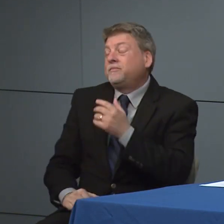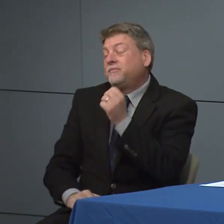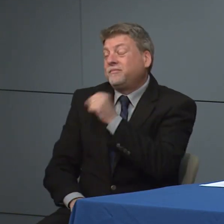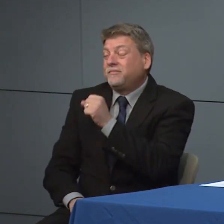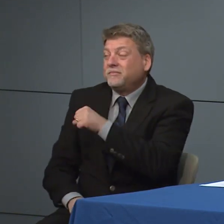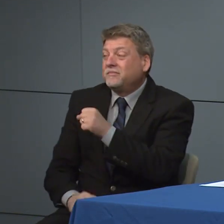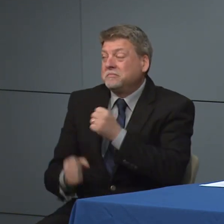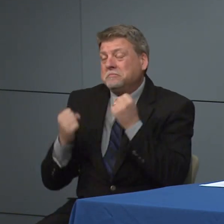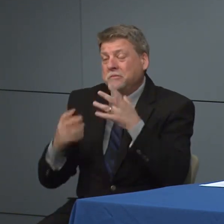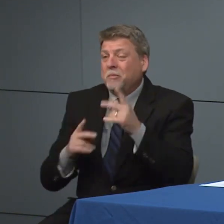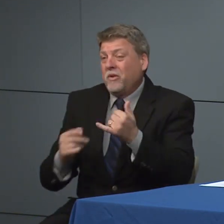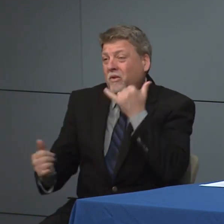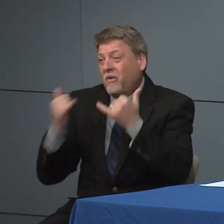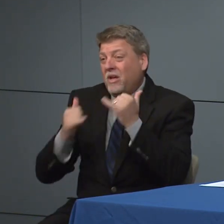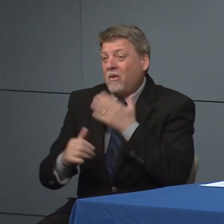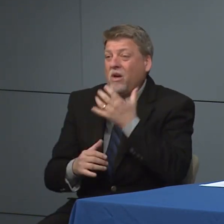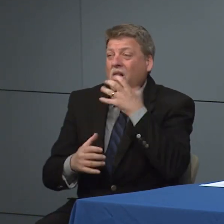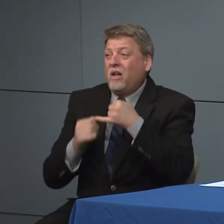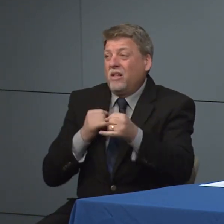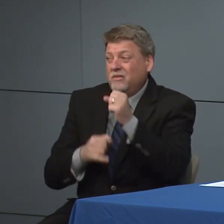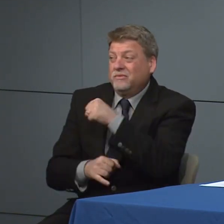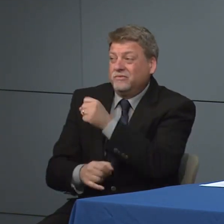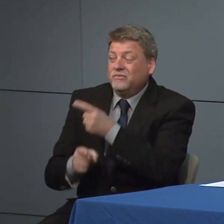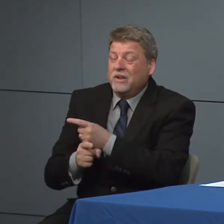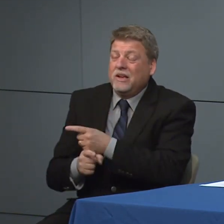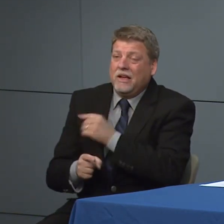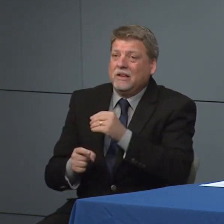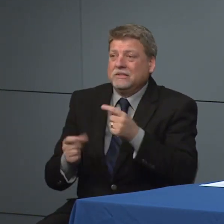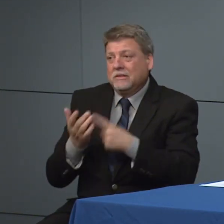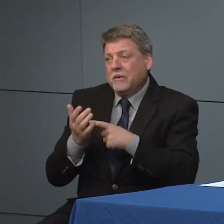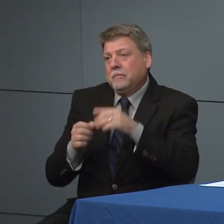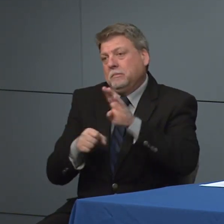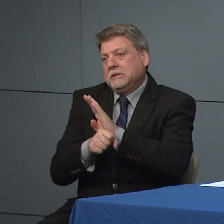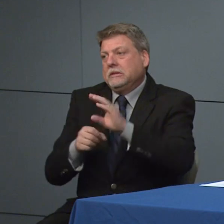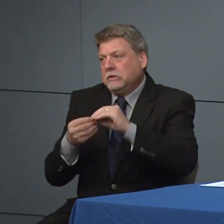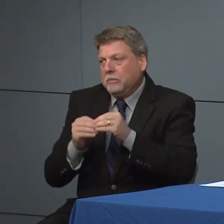volume and so one of the tasks. That we're working on is how do